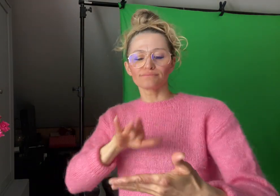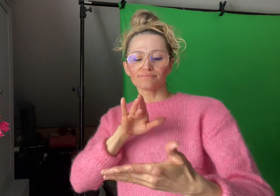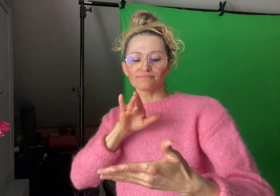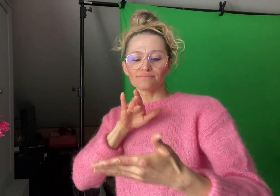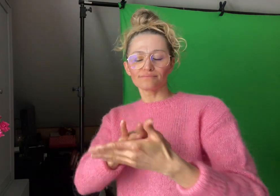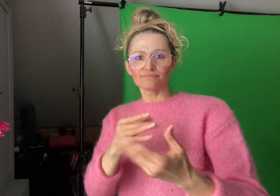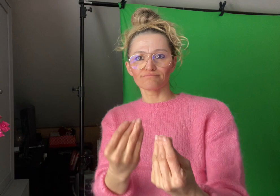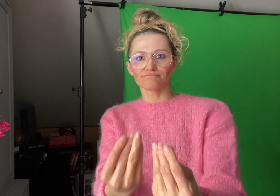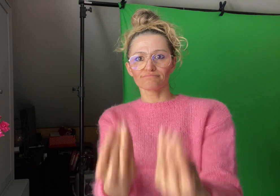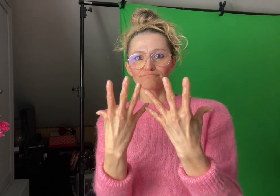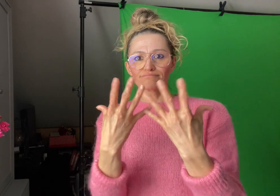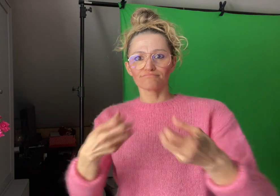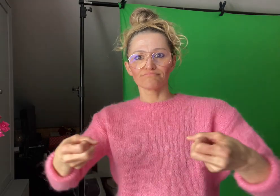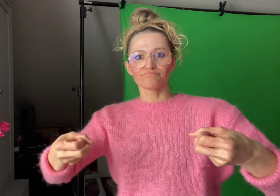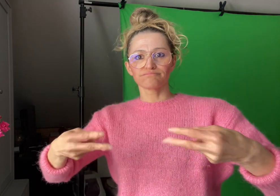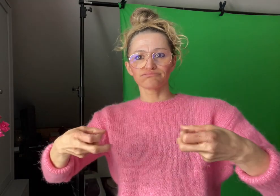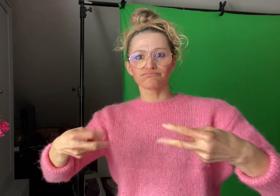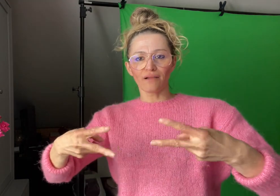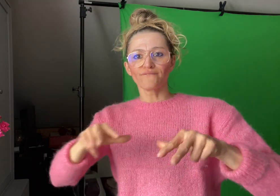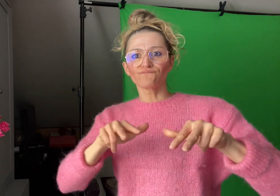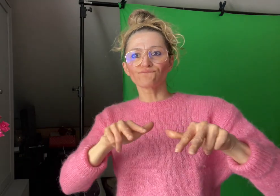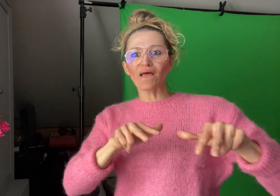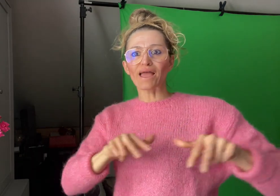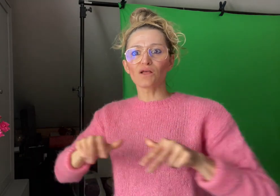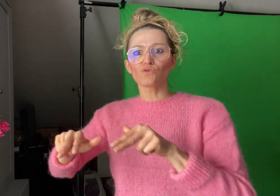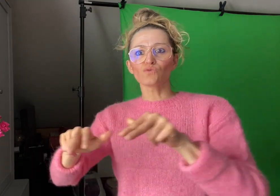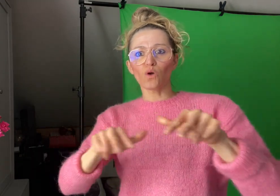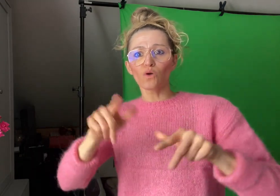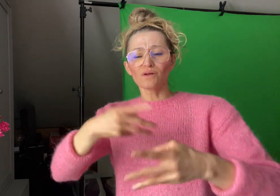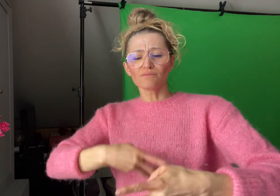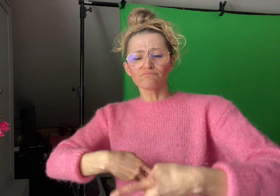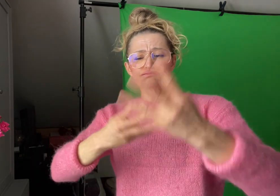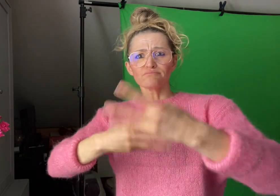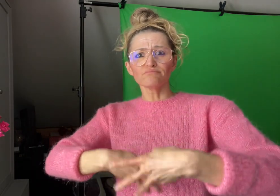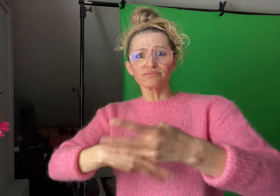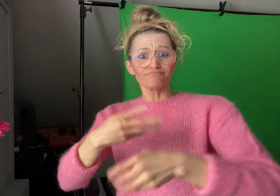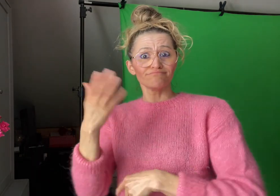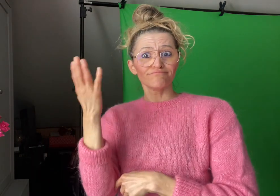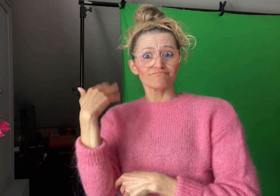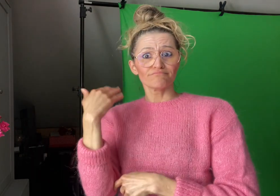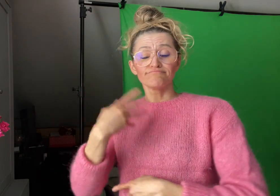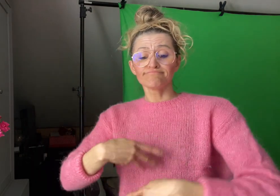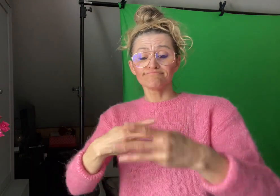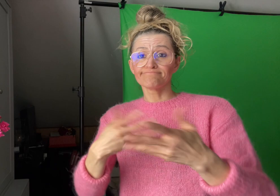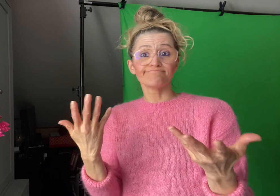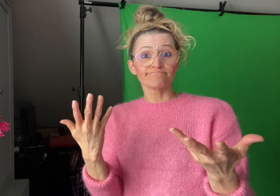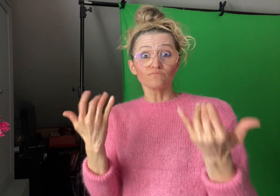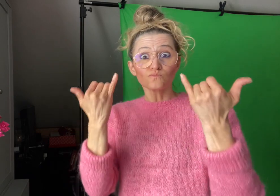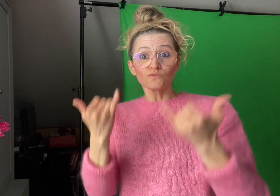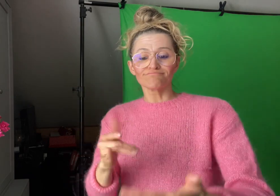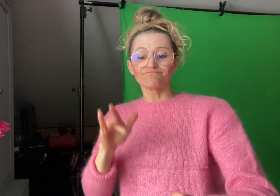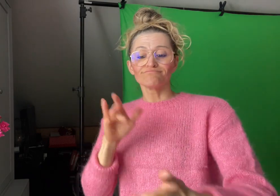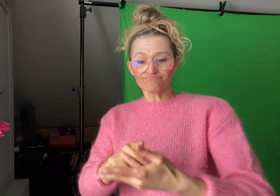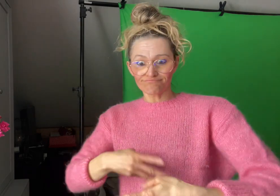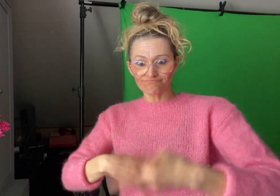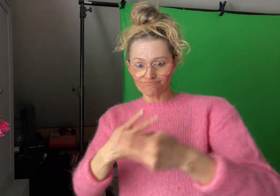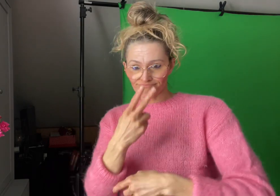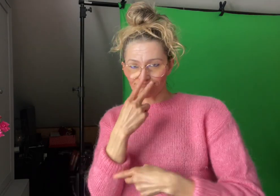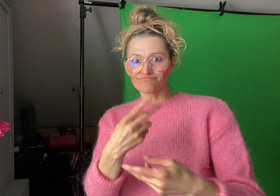captions on videos on your Instagram feed. Before this